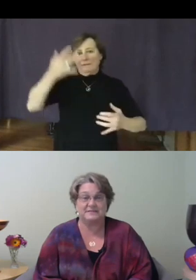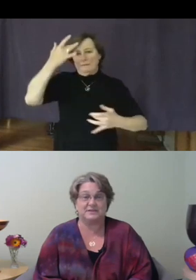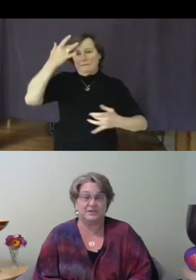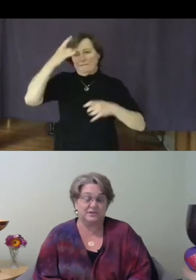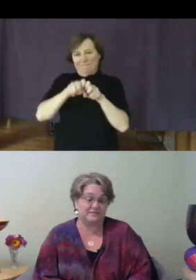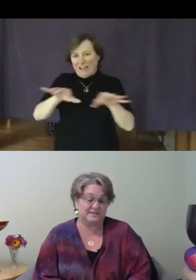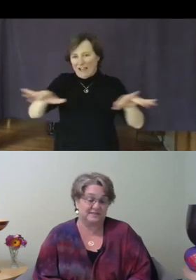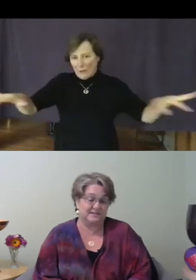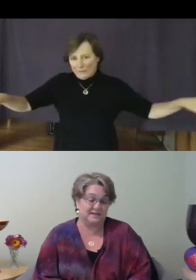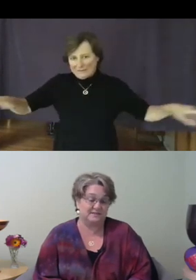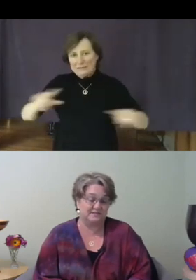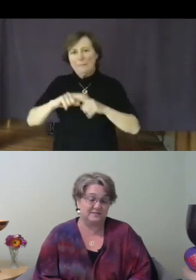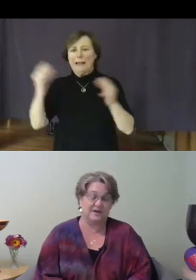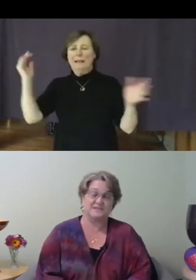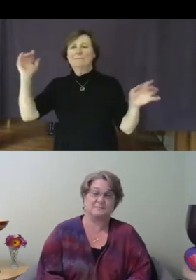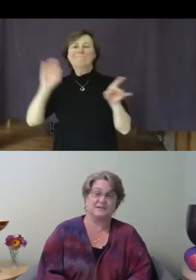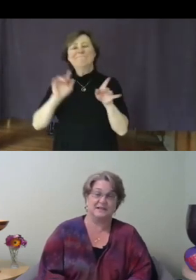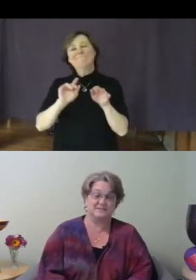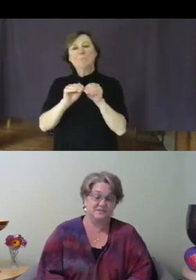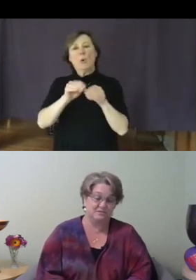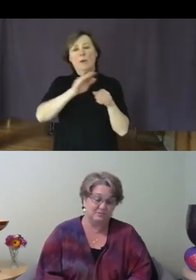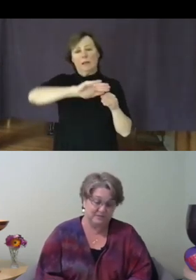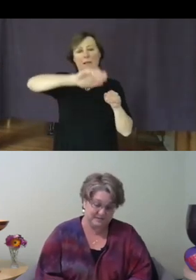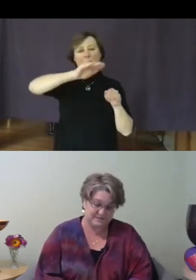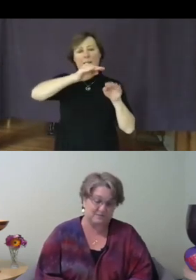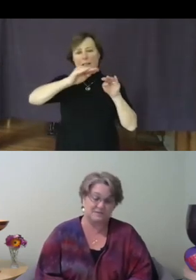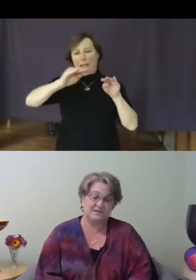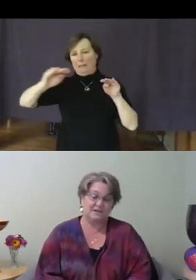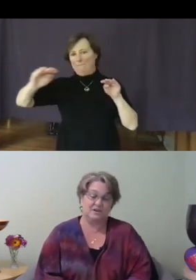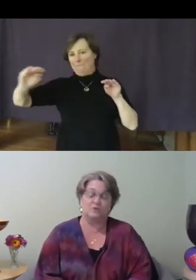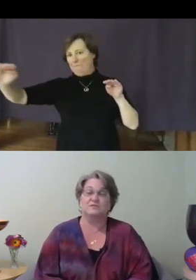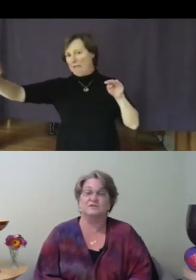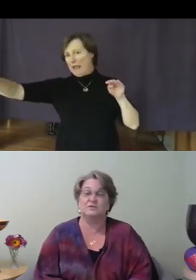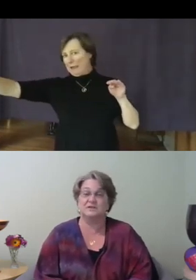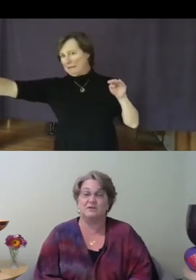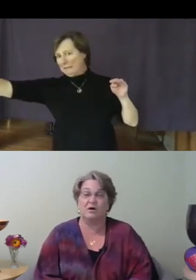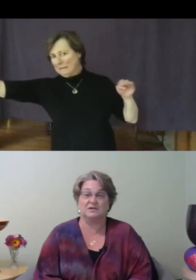the curve, as they say, so the hospital ICU units don't get overloaded all at